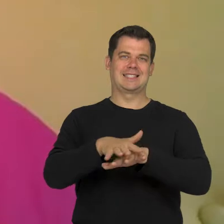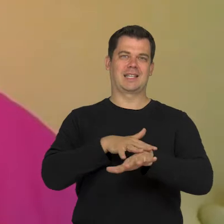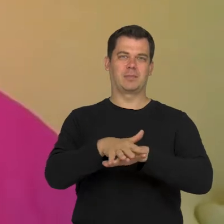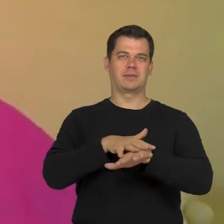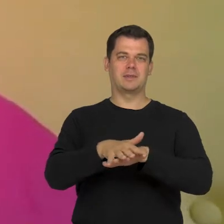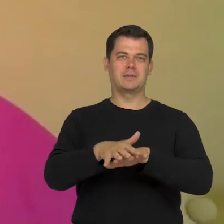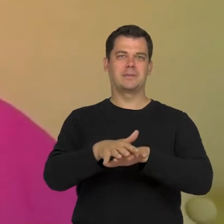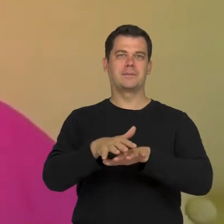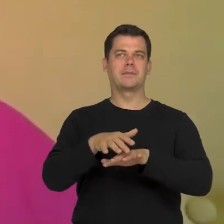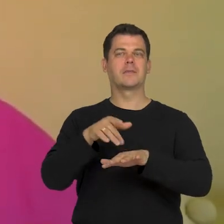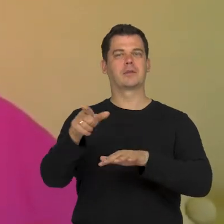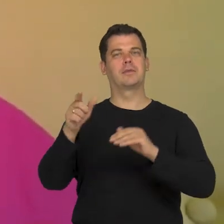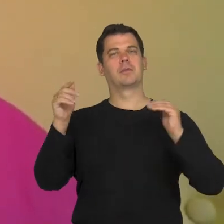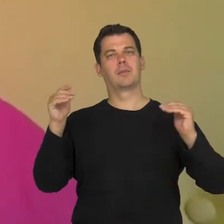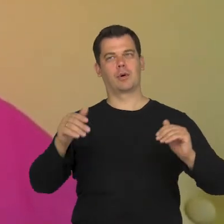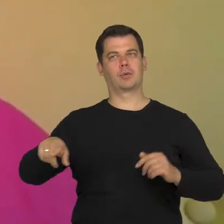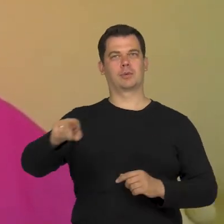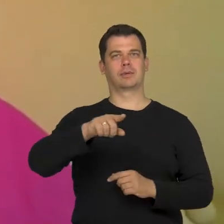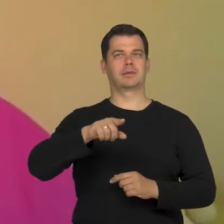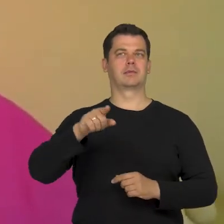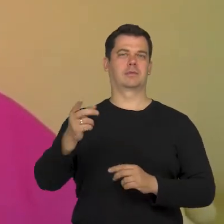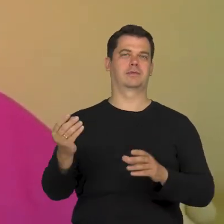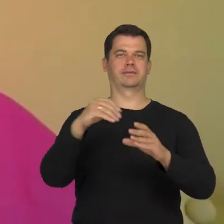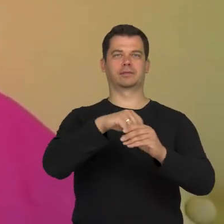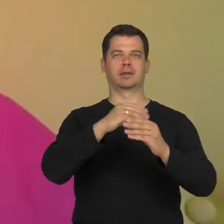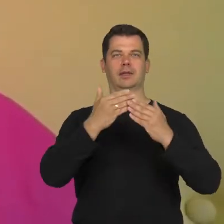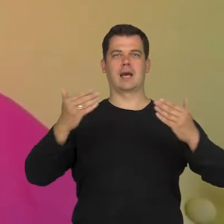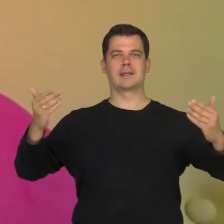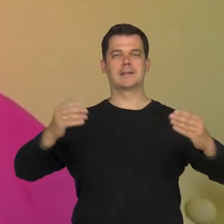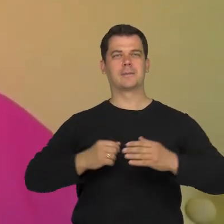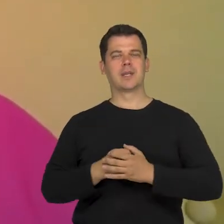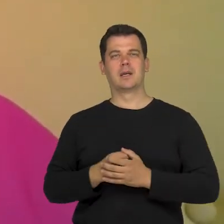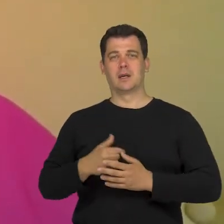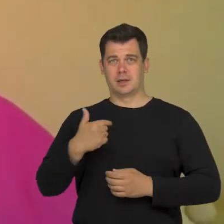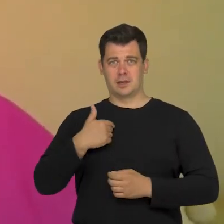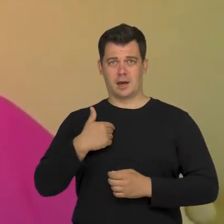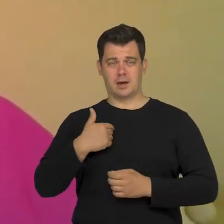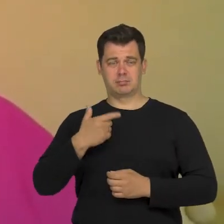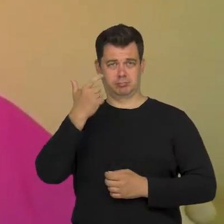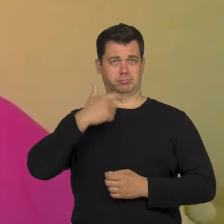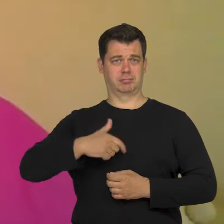could appear there. I, as a person with disability,